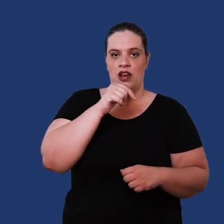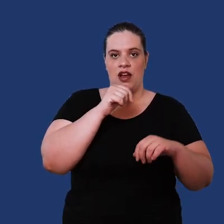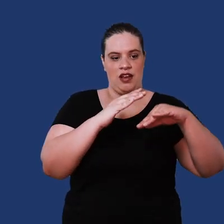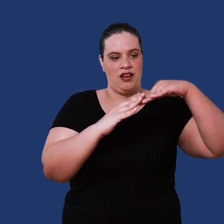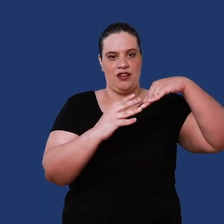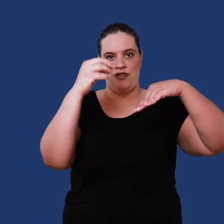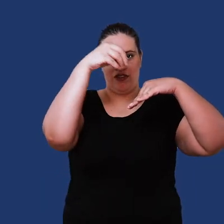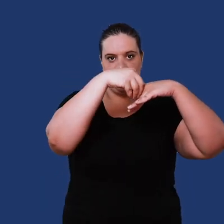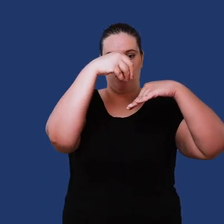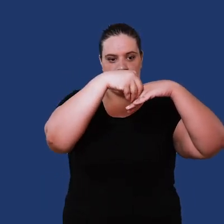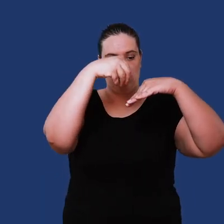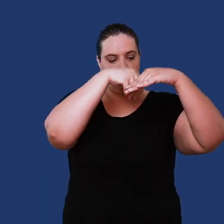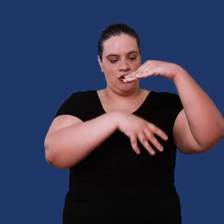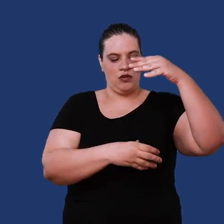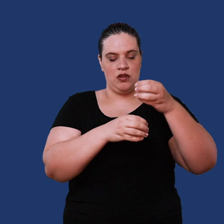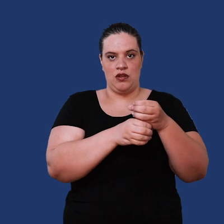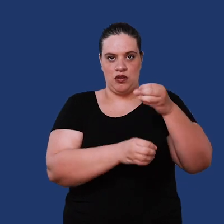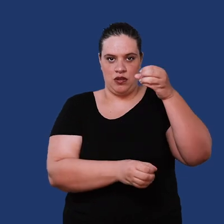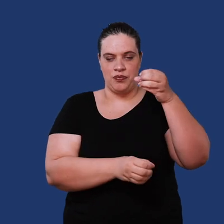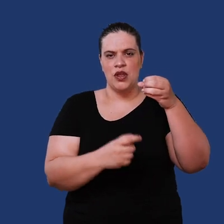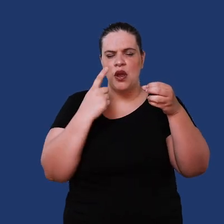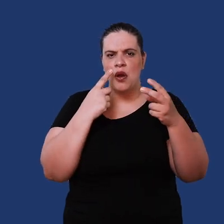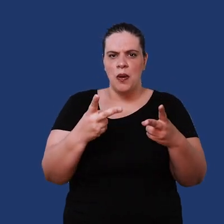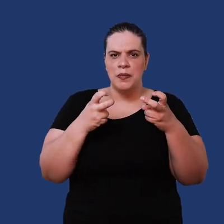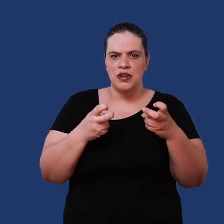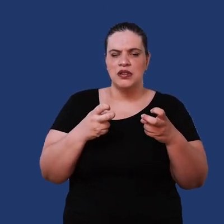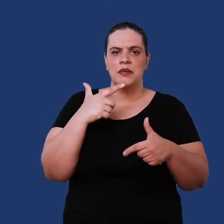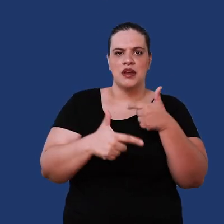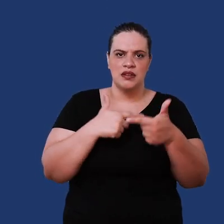the sheet separator and enters our tube that for which we are working with a